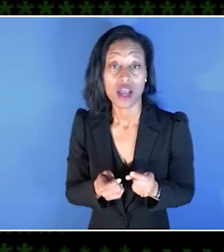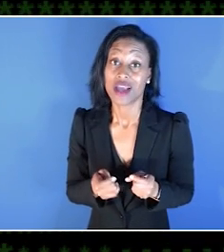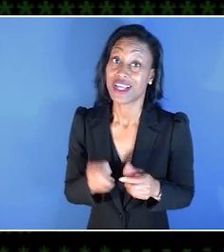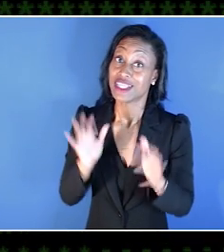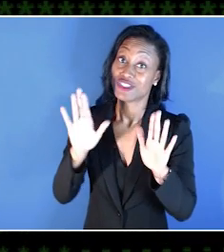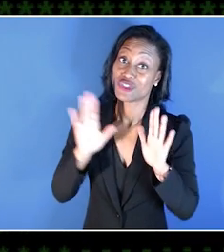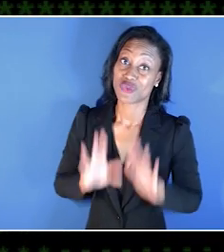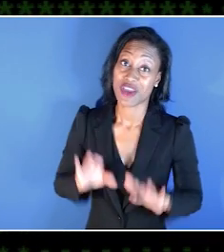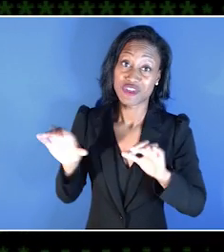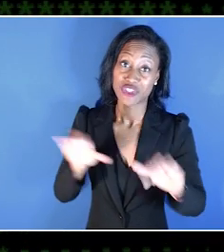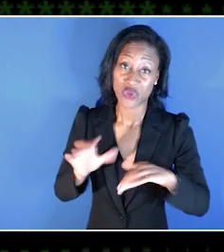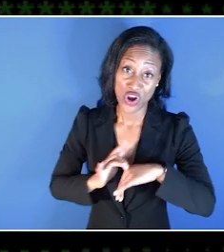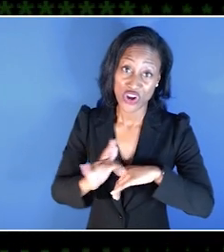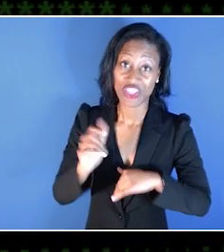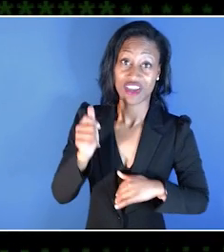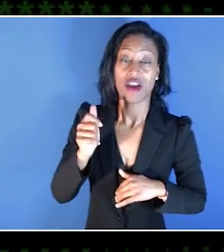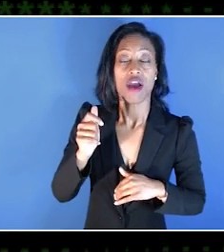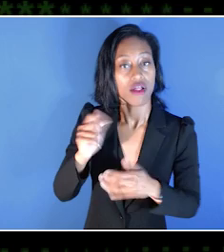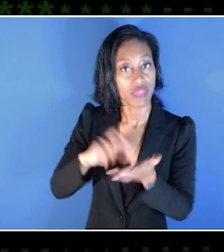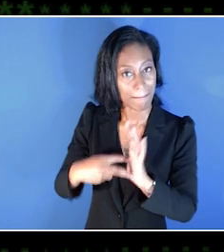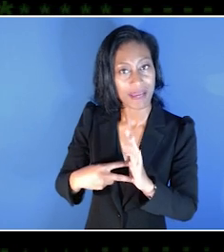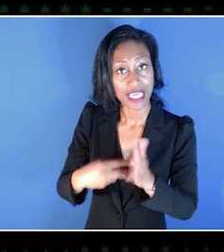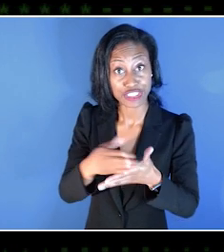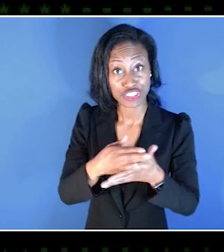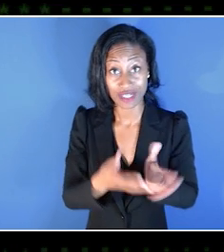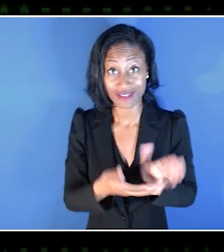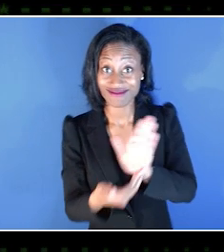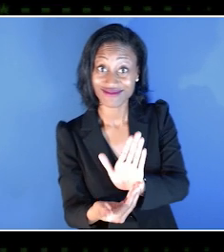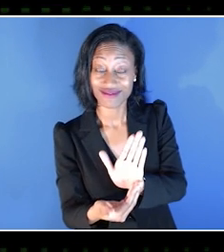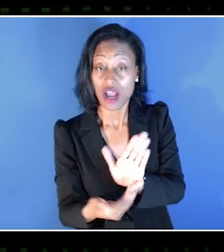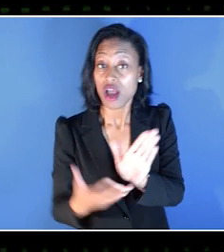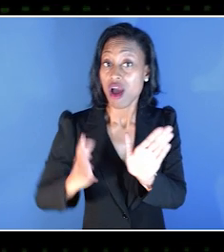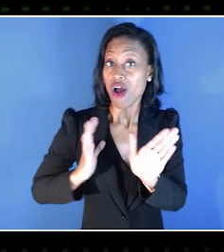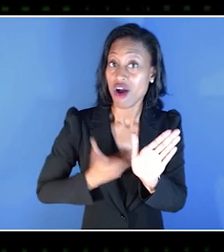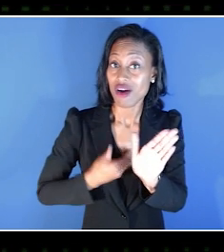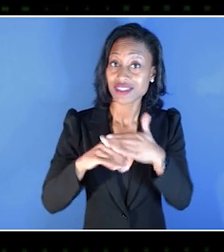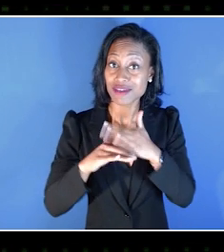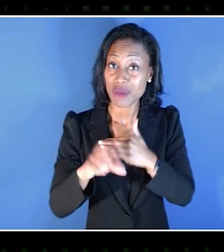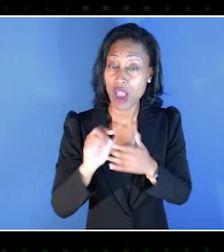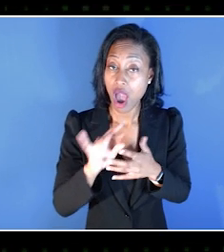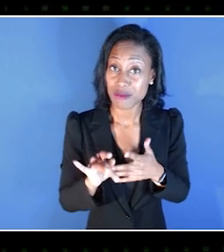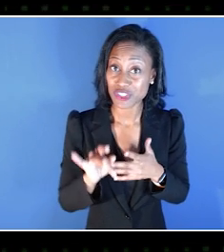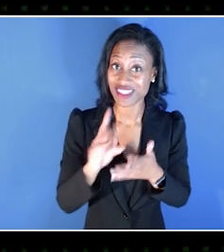you can then share with your audience what accessibility options and designs have been done